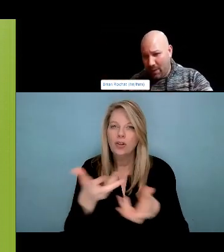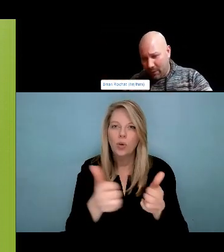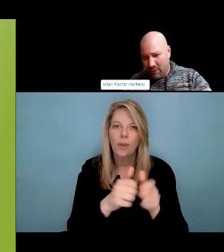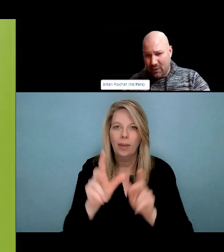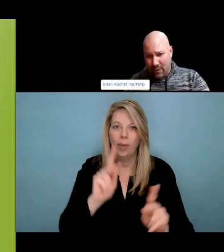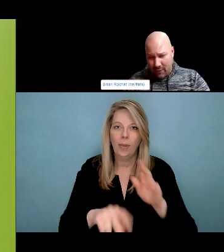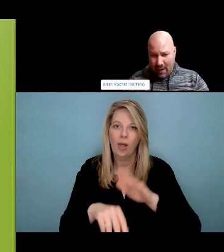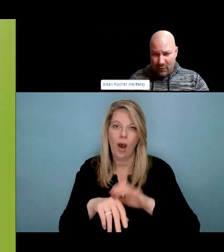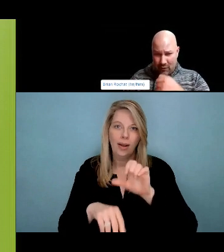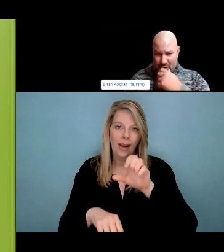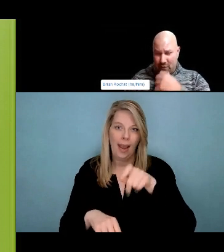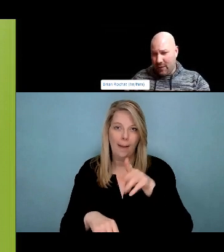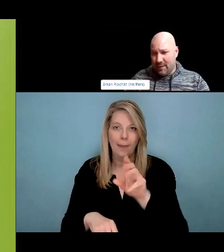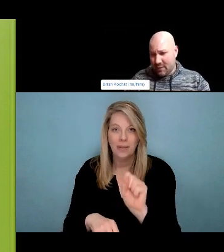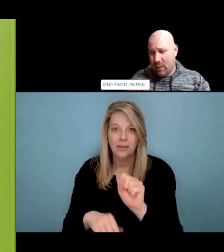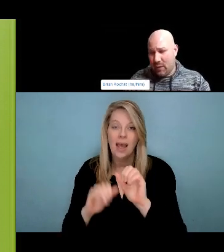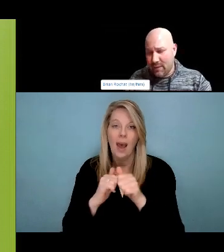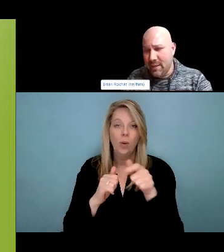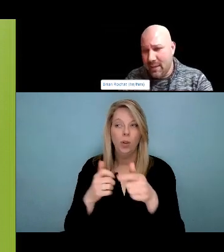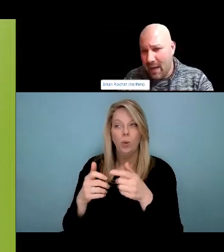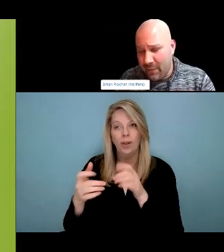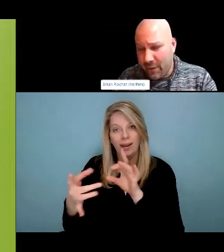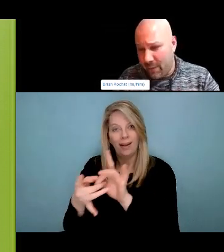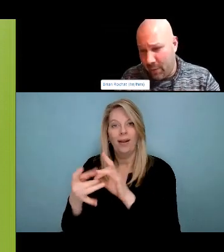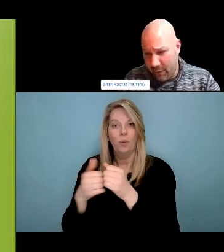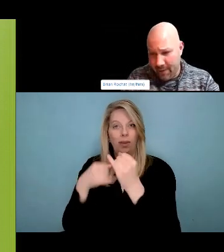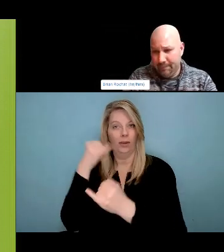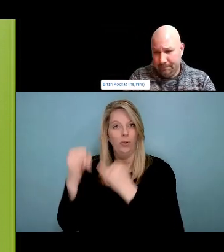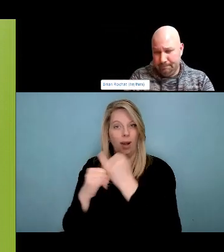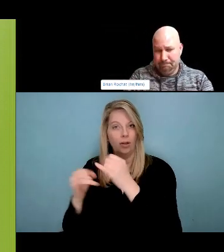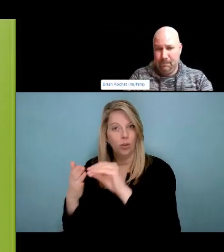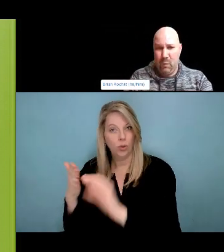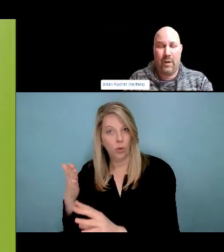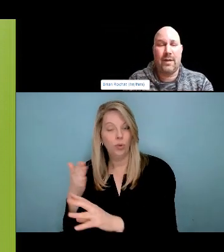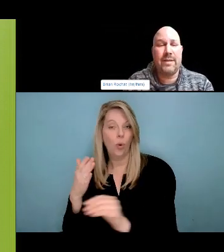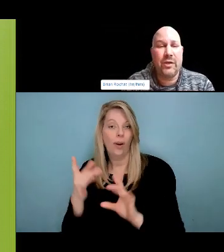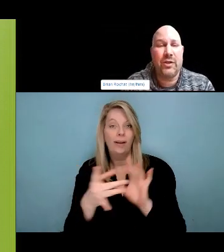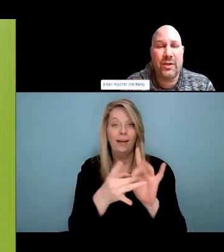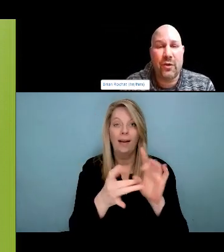And they're pretty, big statements we know that feeding people it's an act of love and